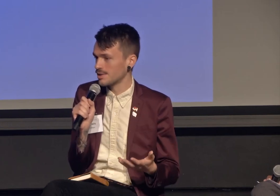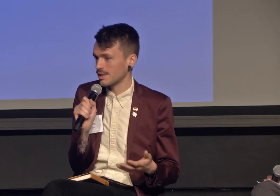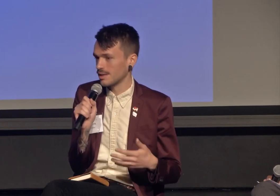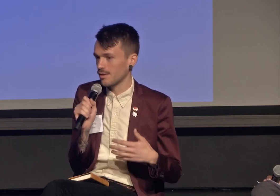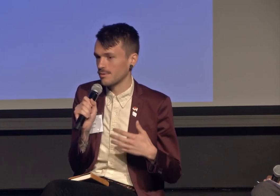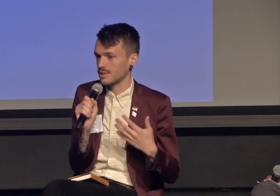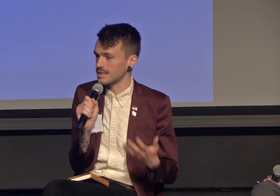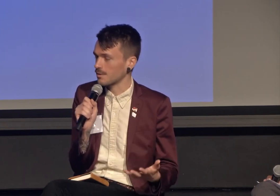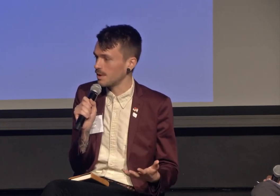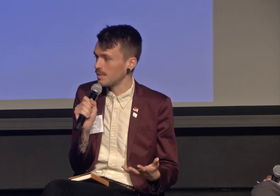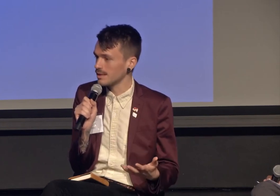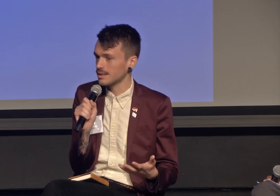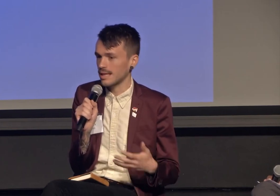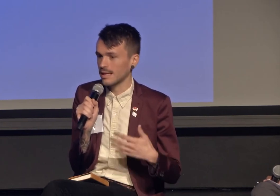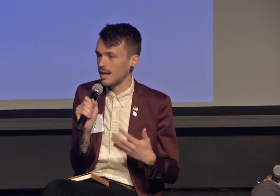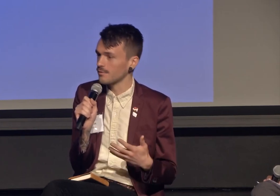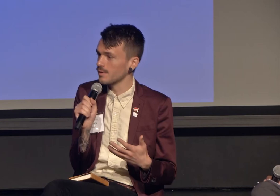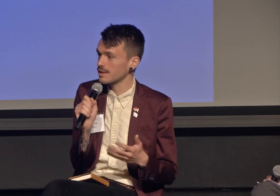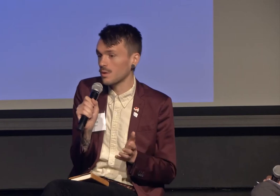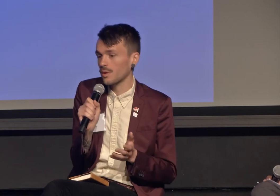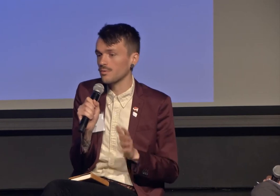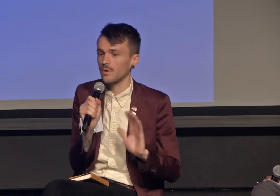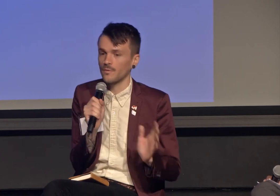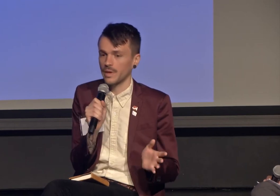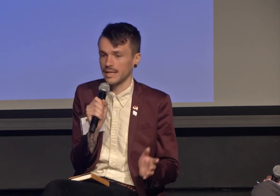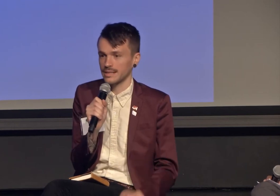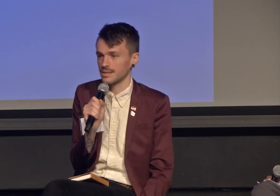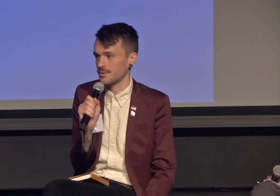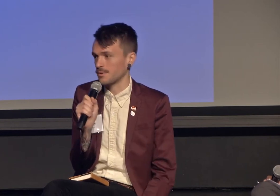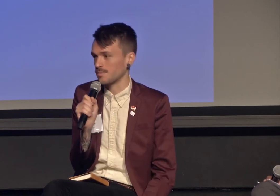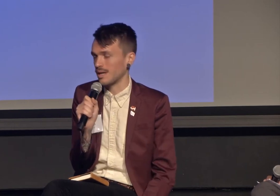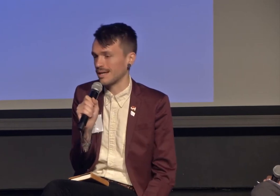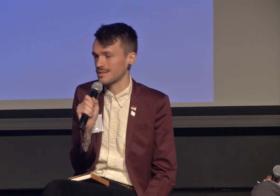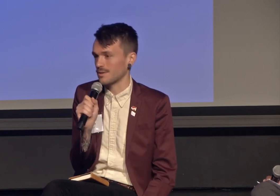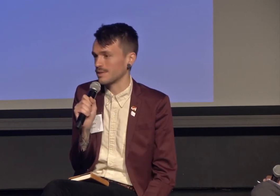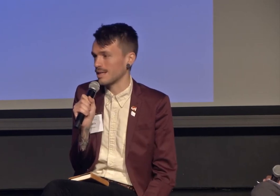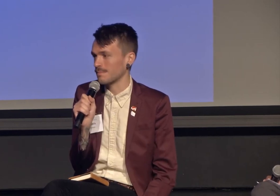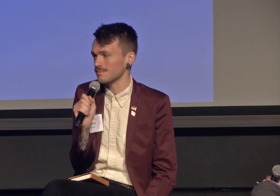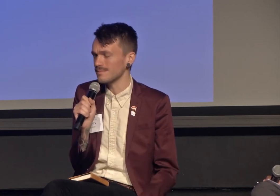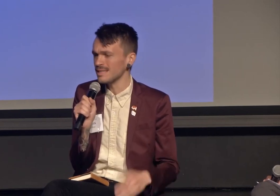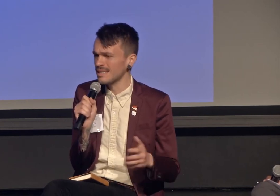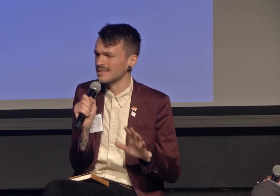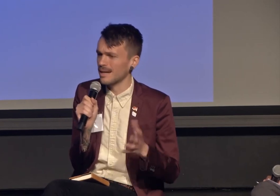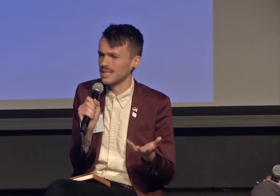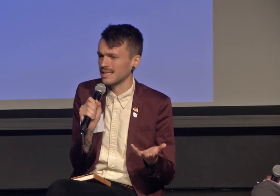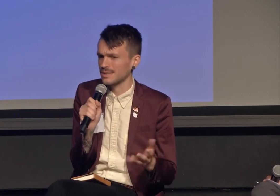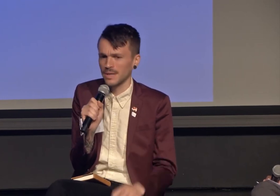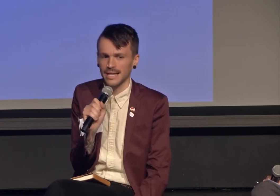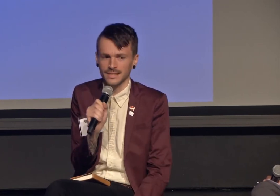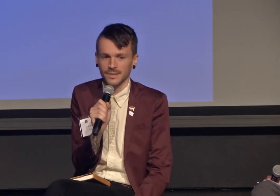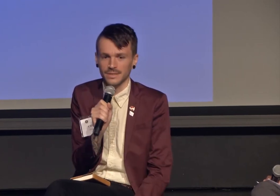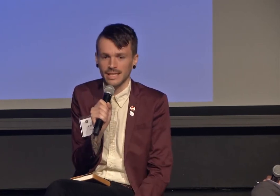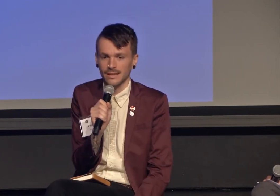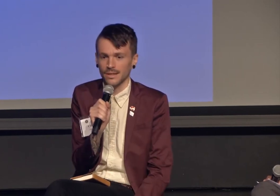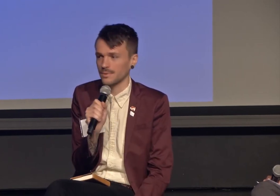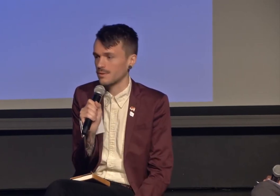through disagreement and conflict or through avoidance, sort of adopting a "don't ask, don't tell" approach